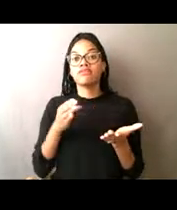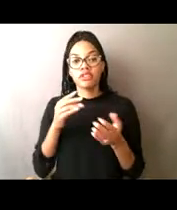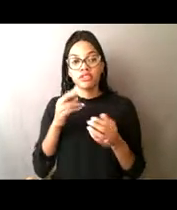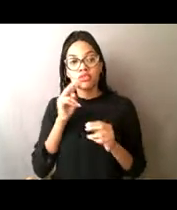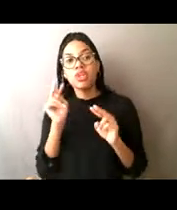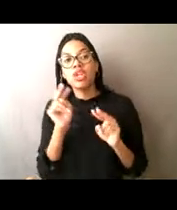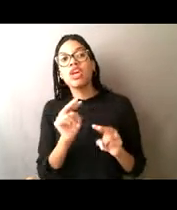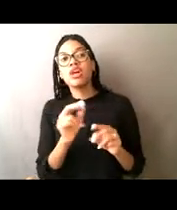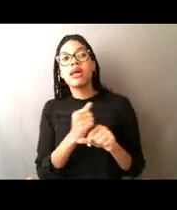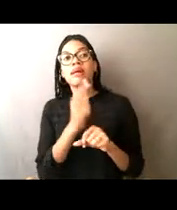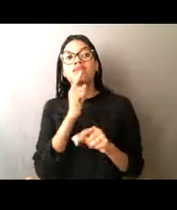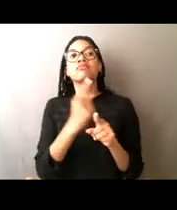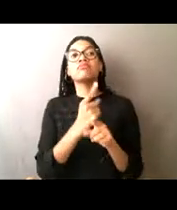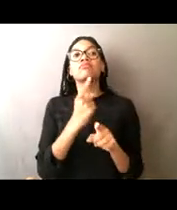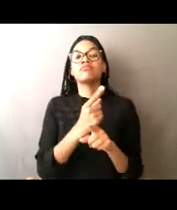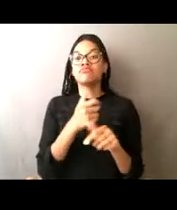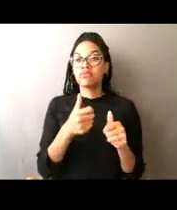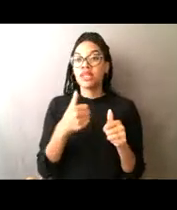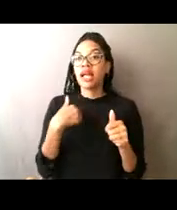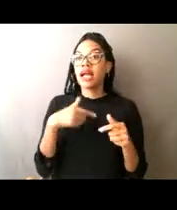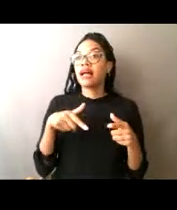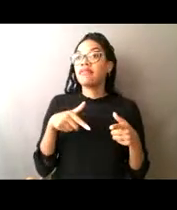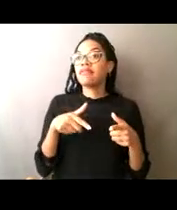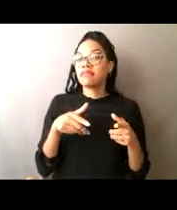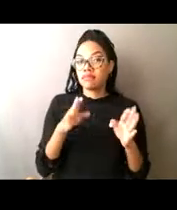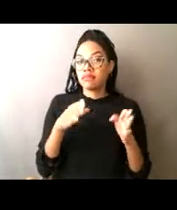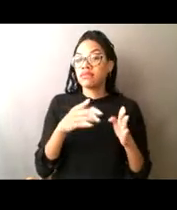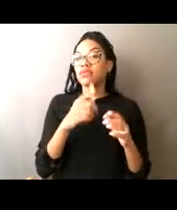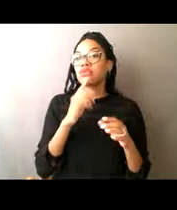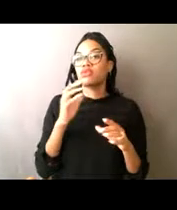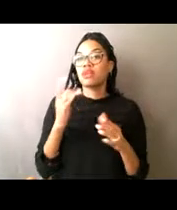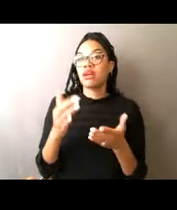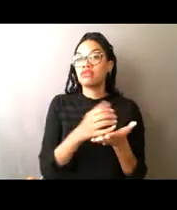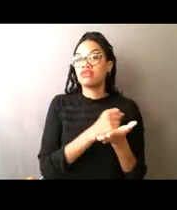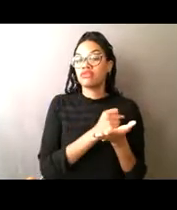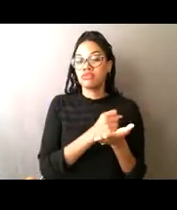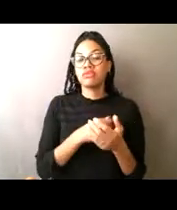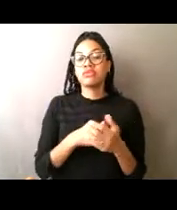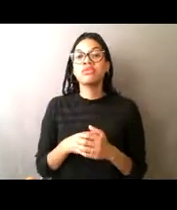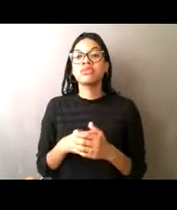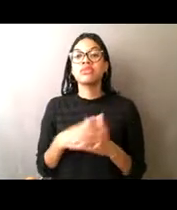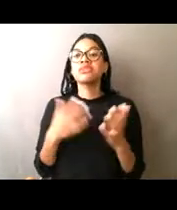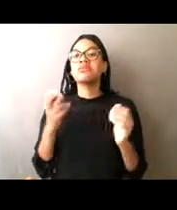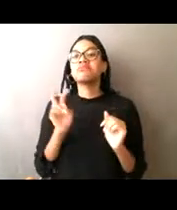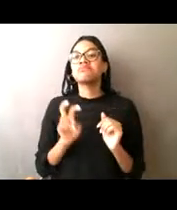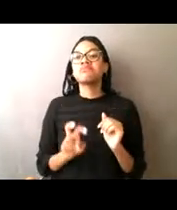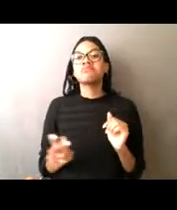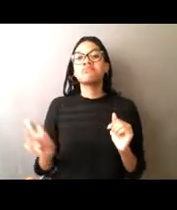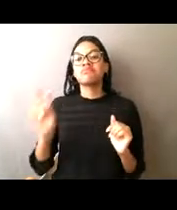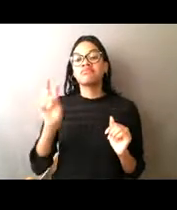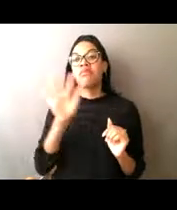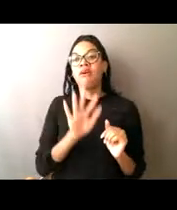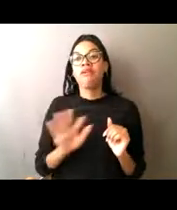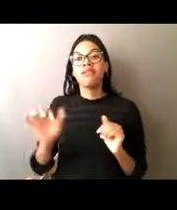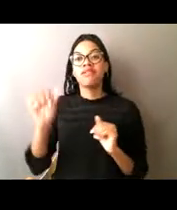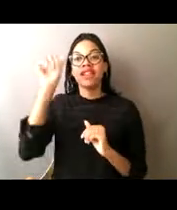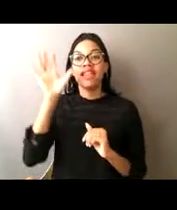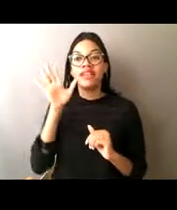So it can be different every day to day, and I travel a lot all over Alaska. They'll send me out to Dutch Harbor. I've been to Kodiak.